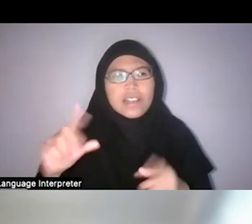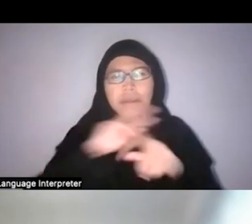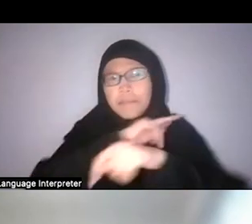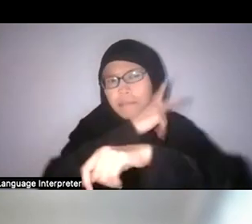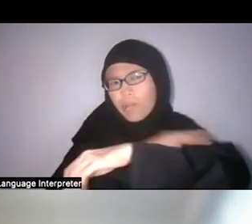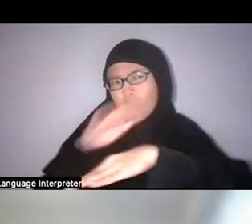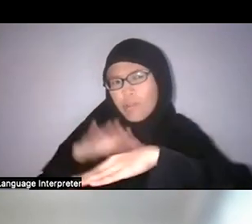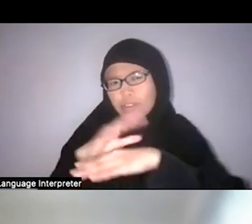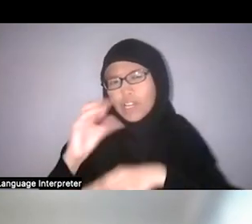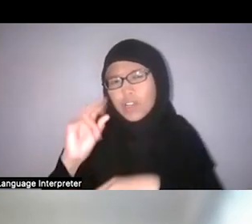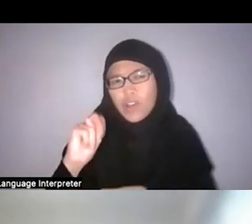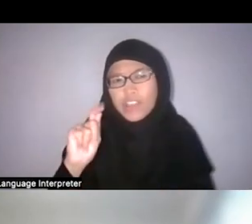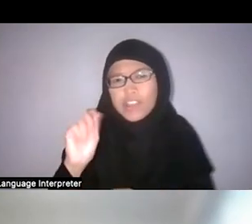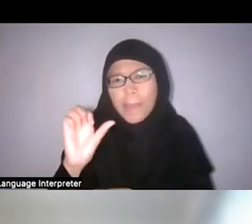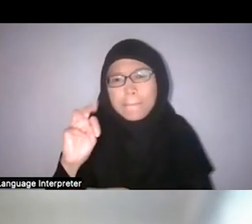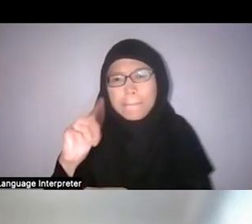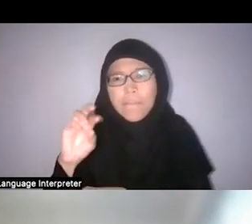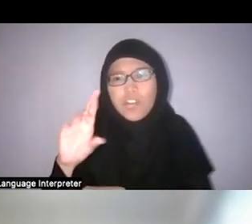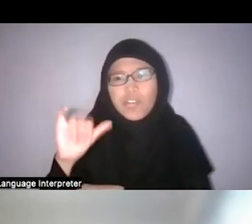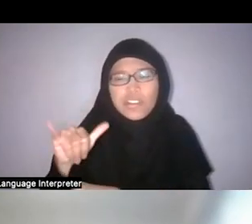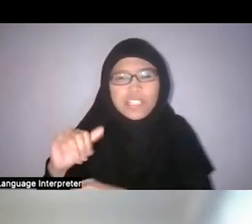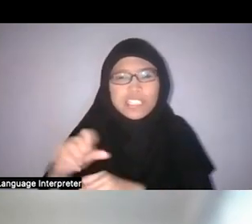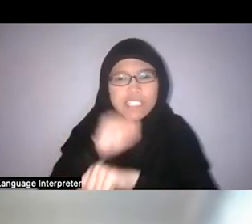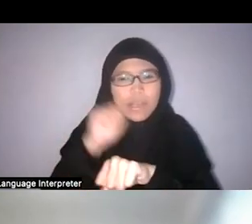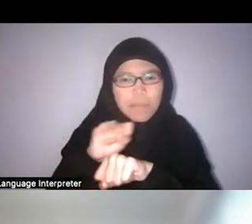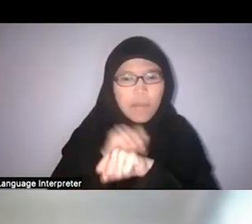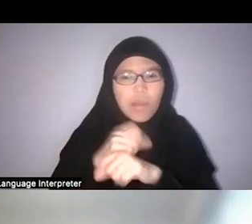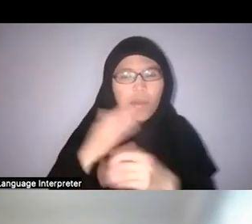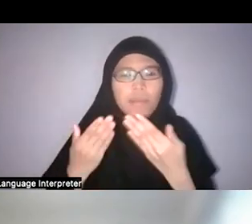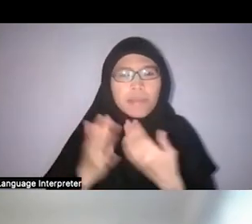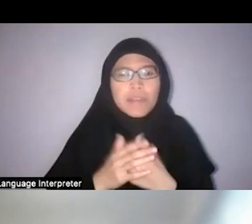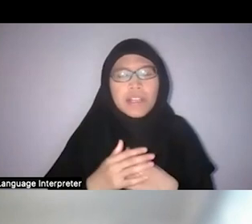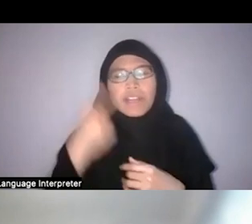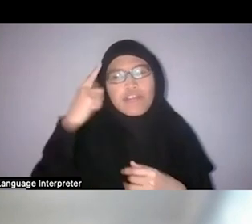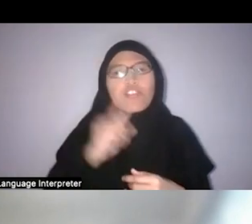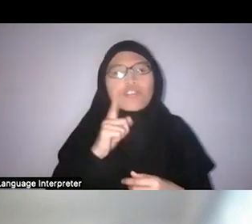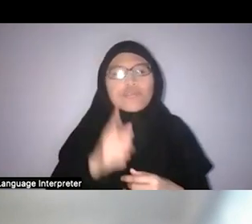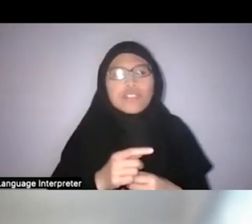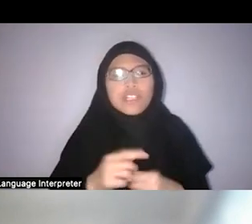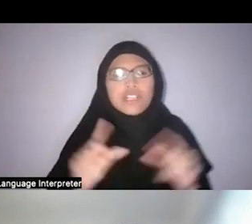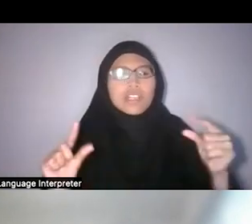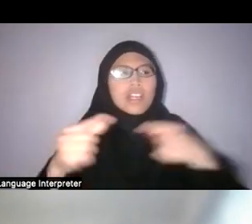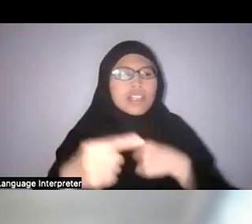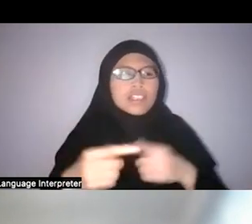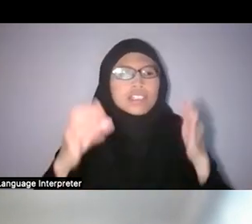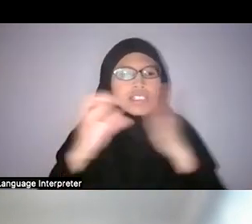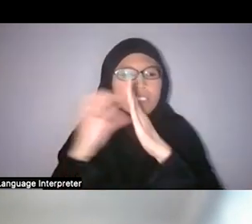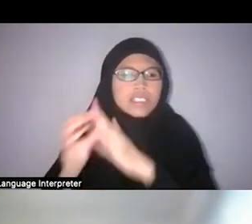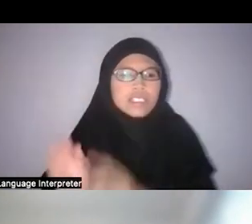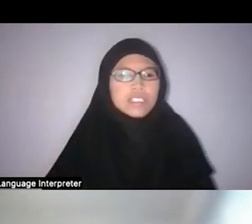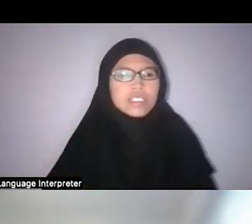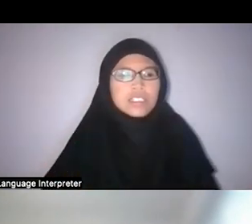might be like, for sure, “garden city” and our nature as well